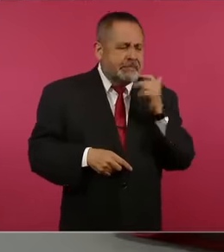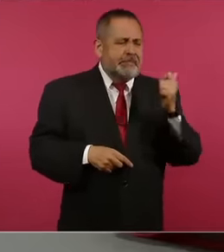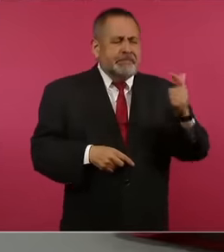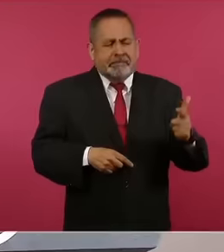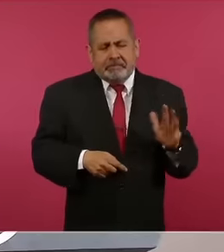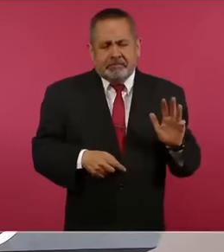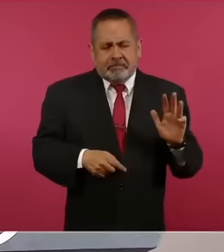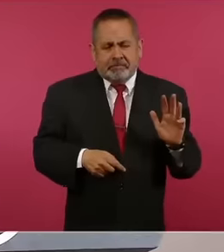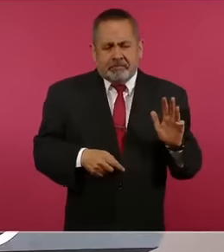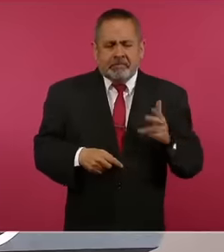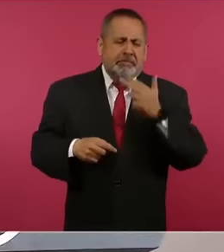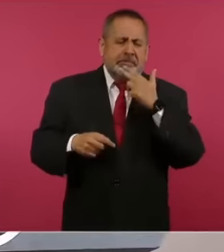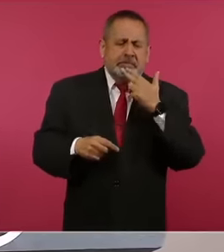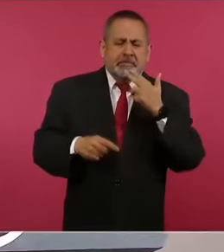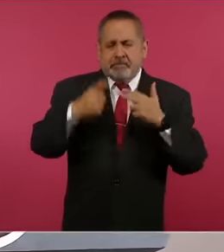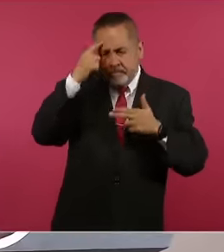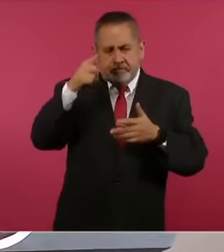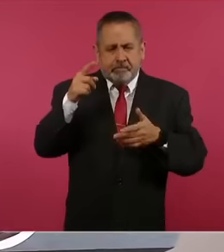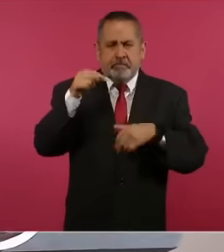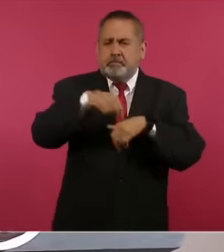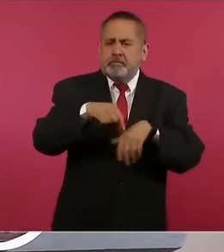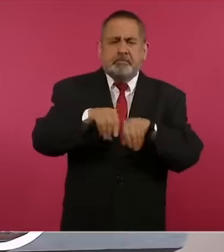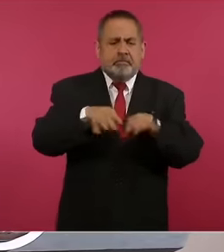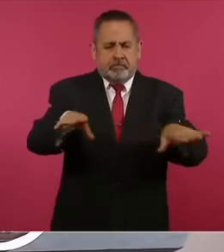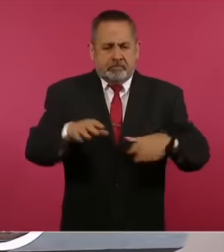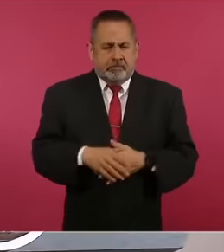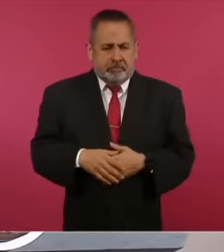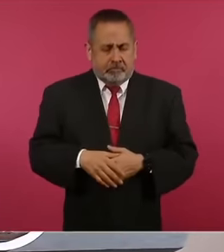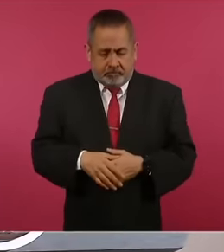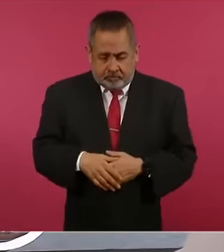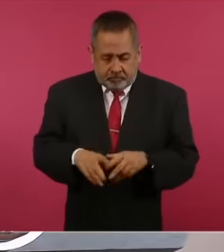They are media. Journalism has to do with the